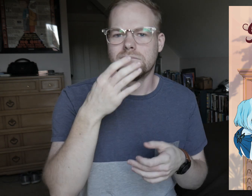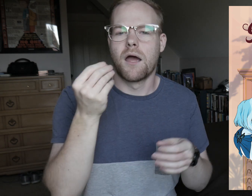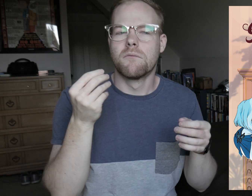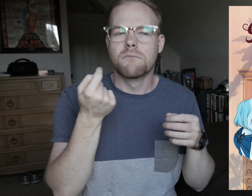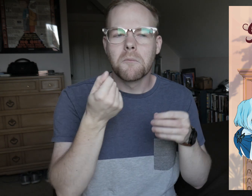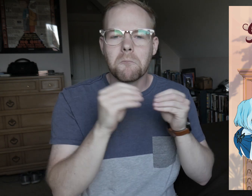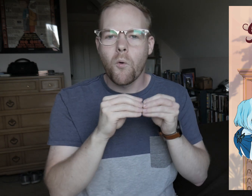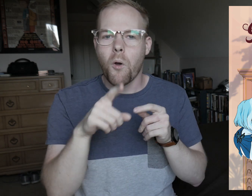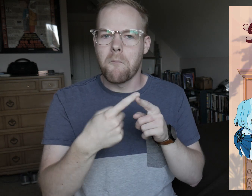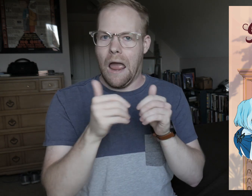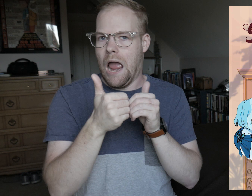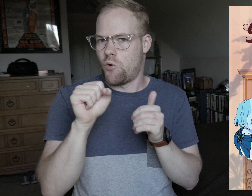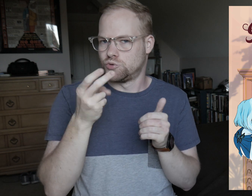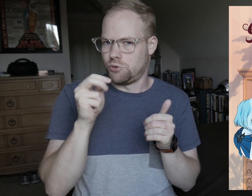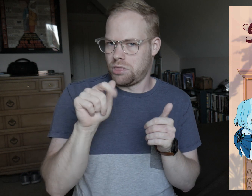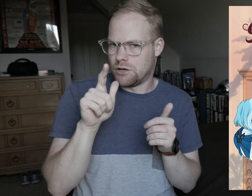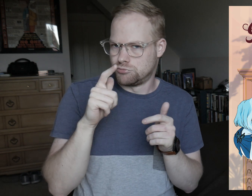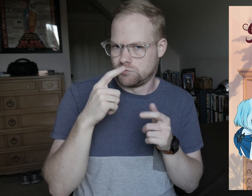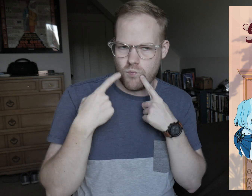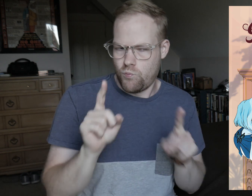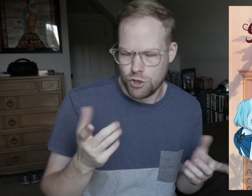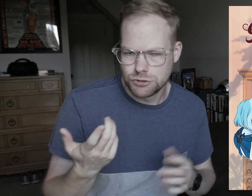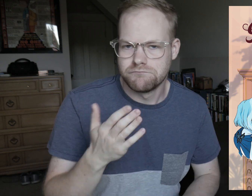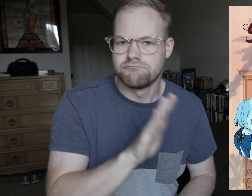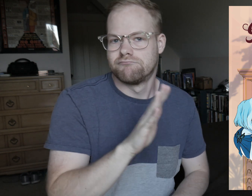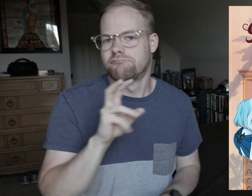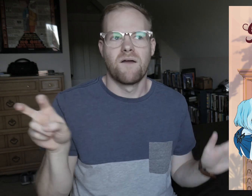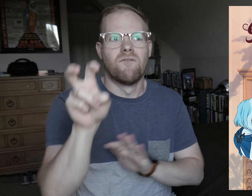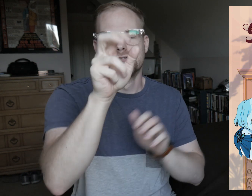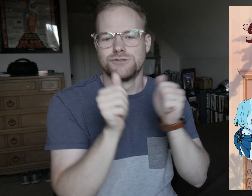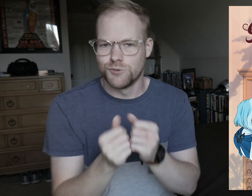a bit more about how the supernatural works, and their adventures together.